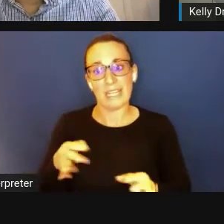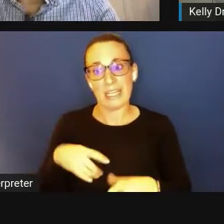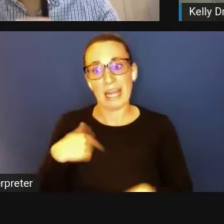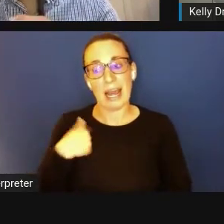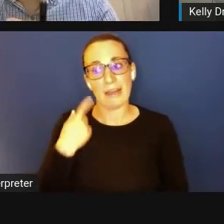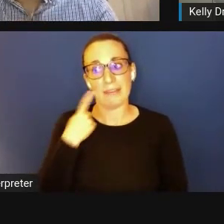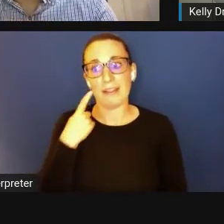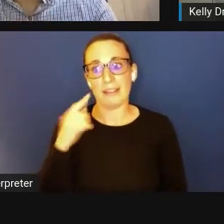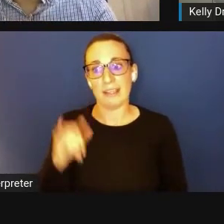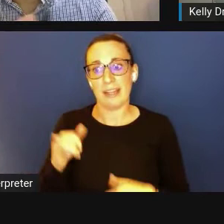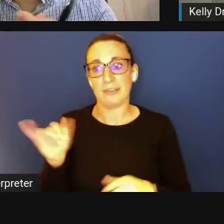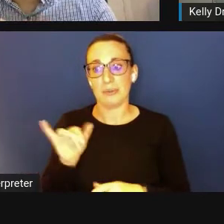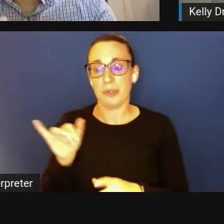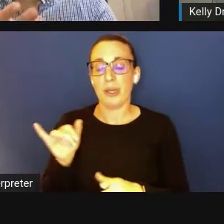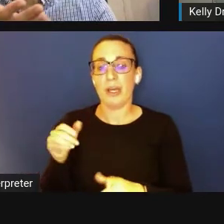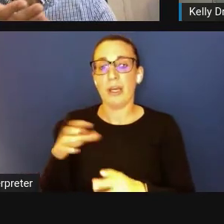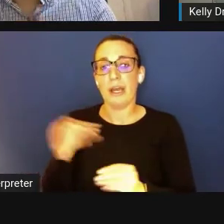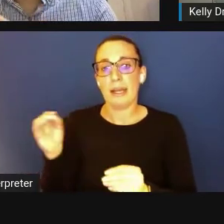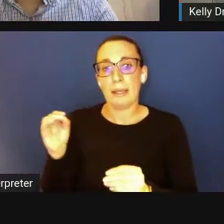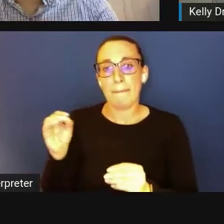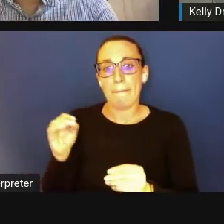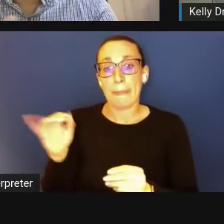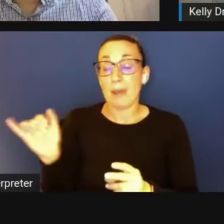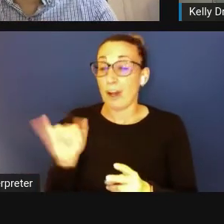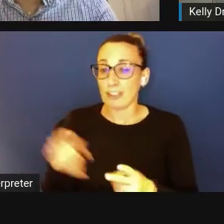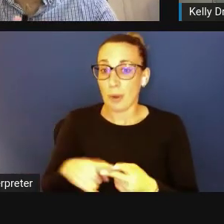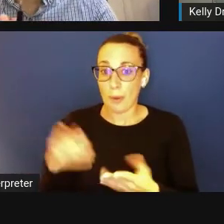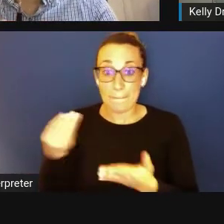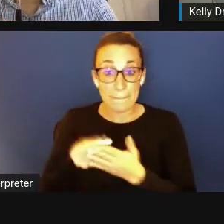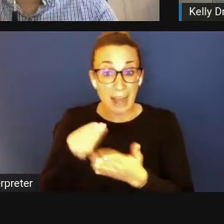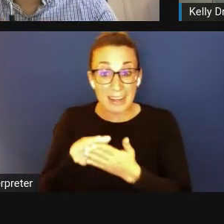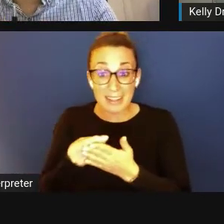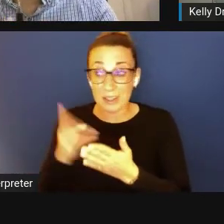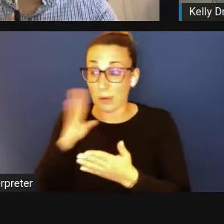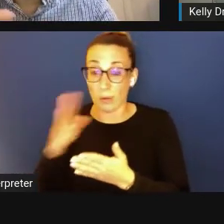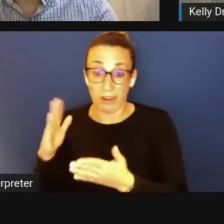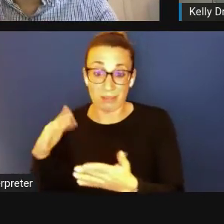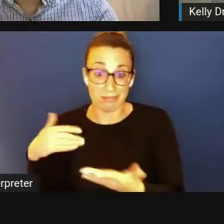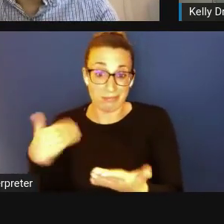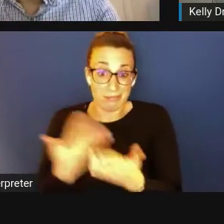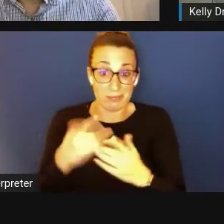One is also it's money coming to the university, so universities always like that.